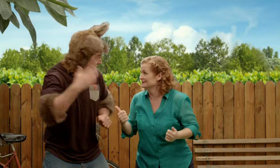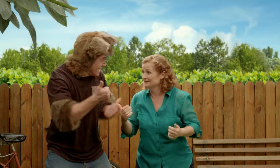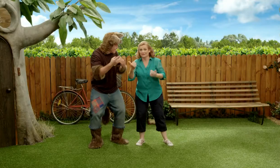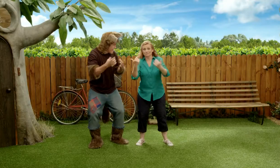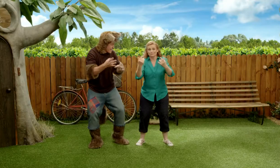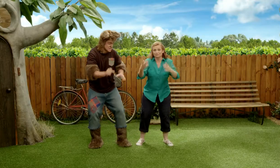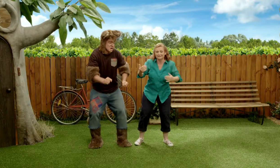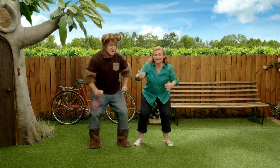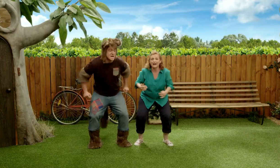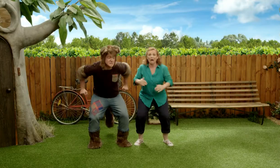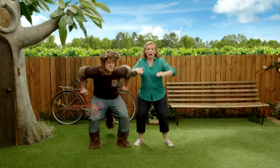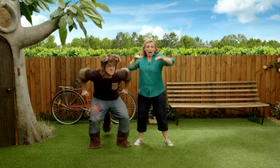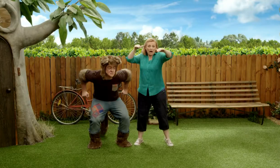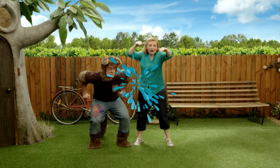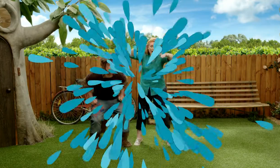Yeah, that’s a great idea! Come on, let’s go!